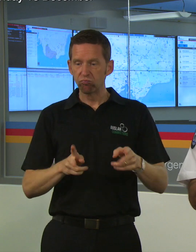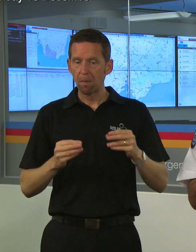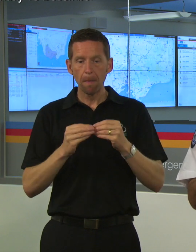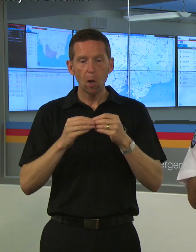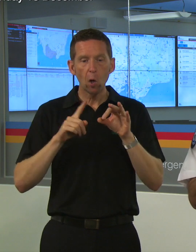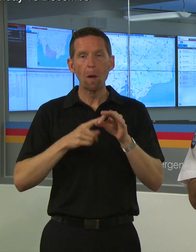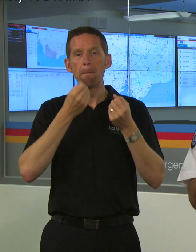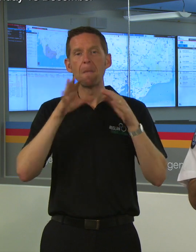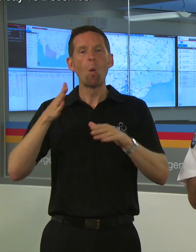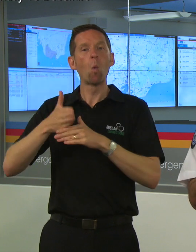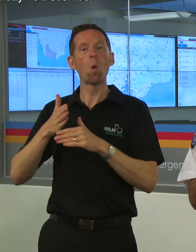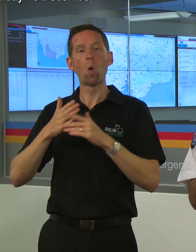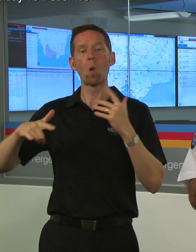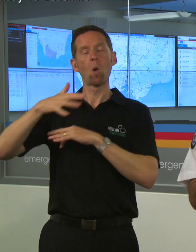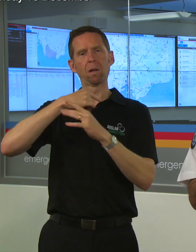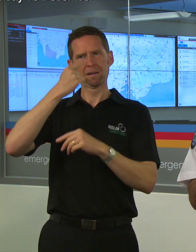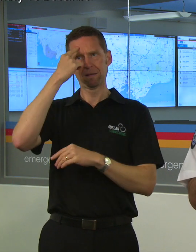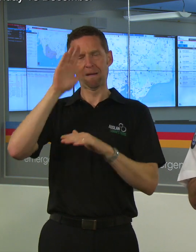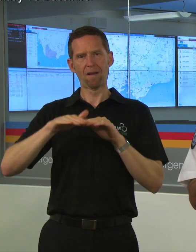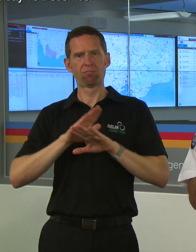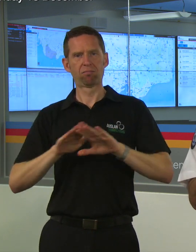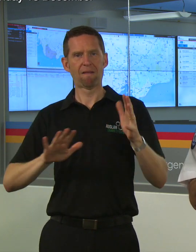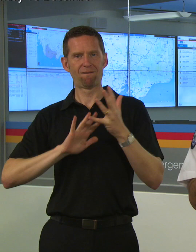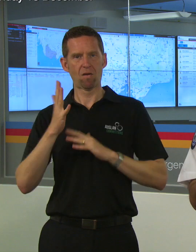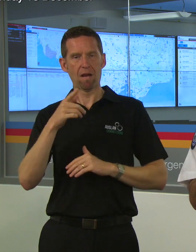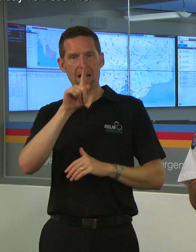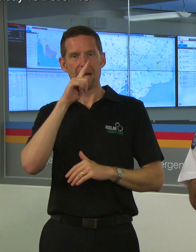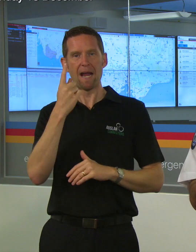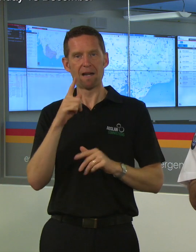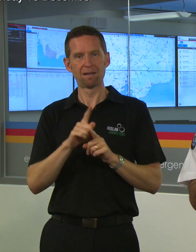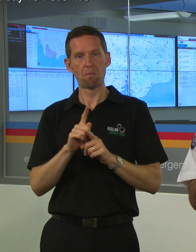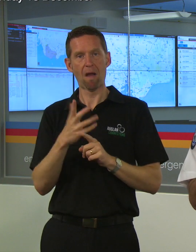think about what a Total Fire Ban means, because you can't have a solid fuel BBQ